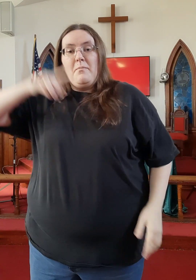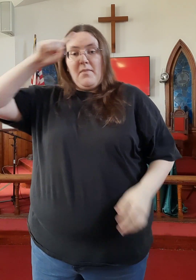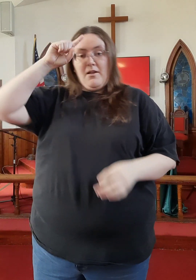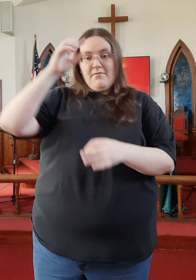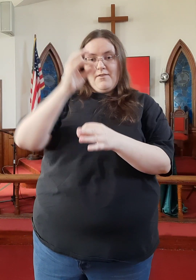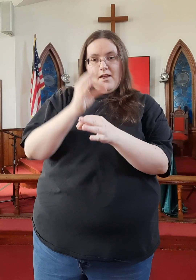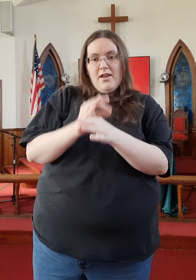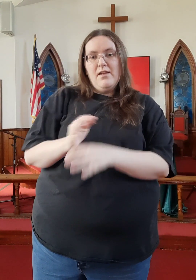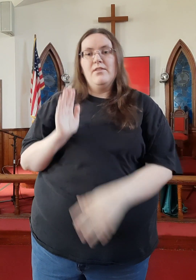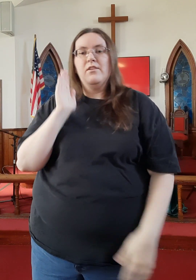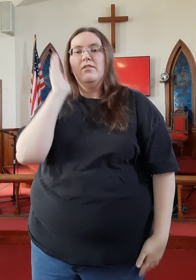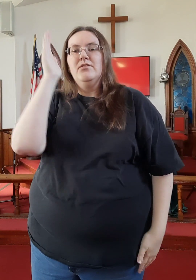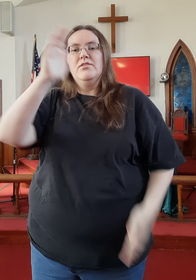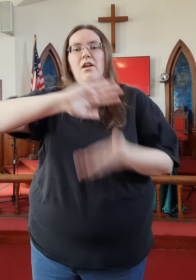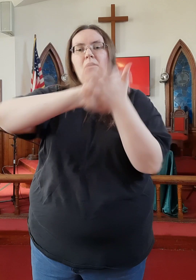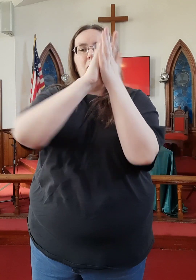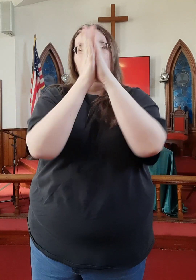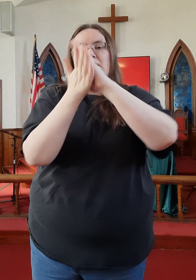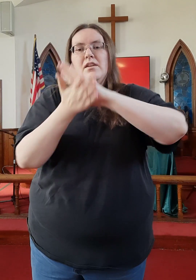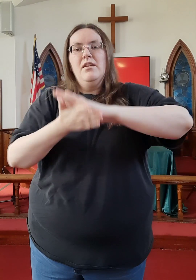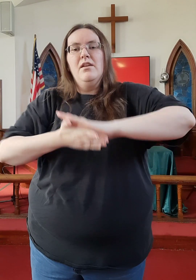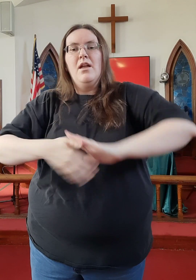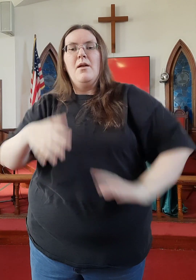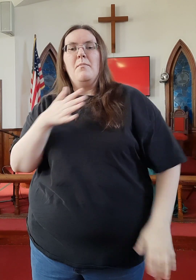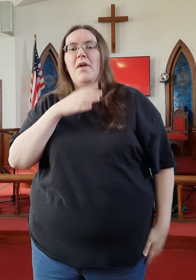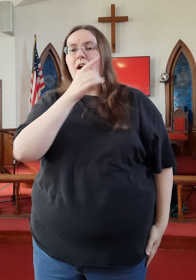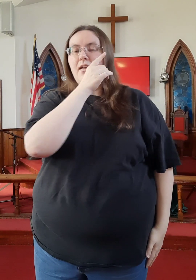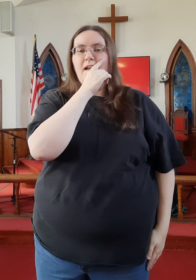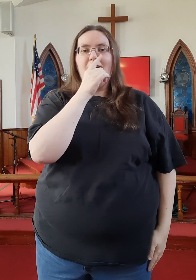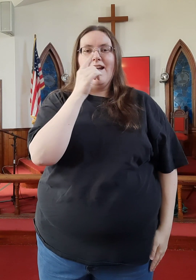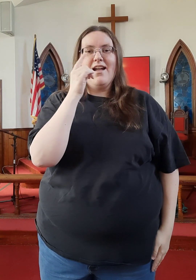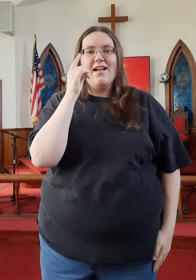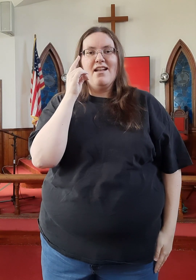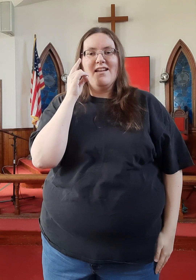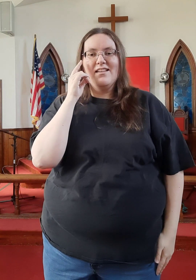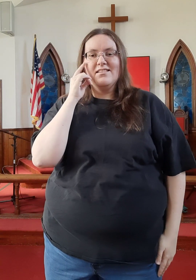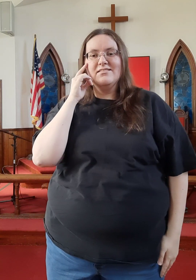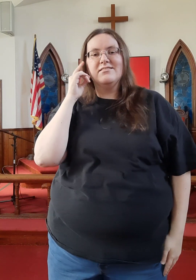And my faith shall be my eyes